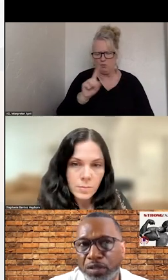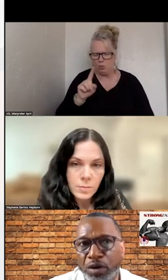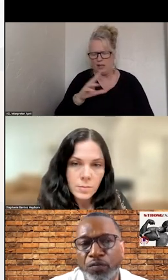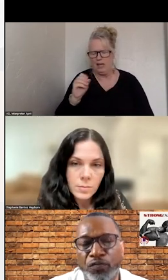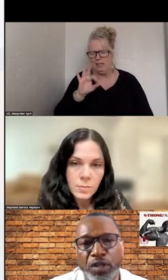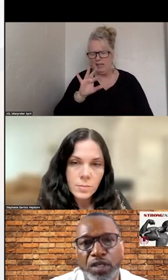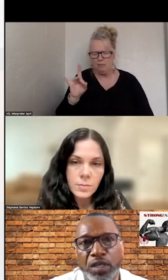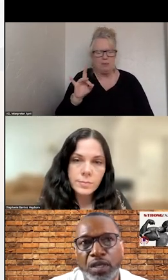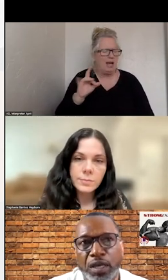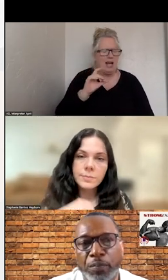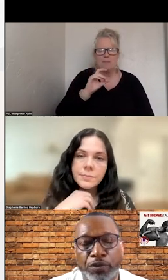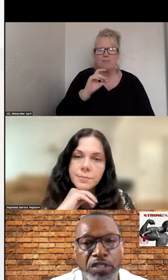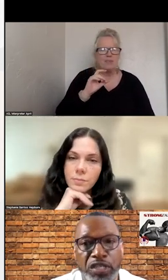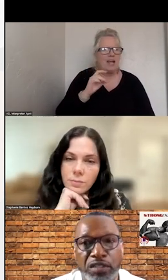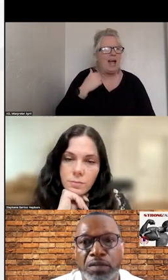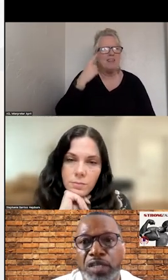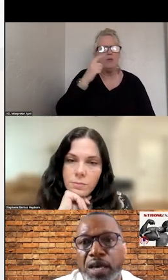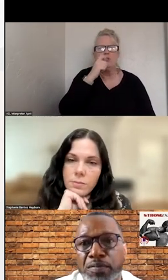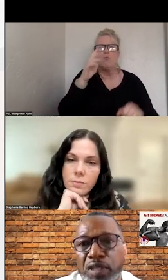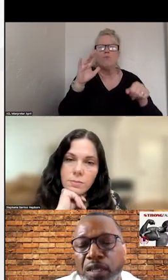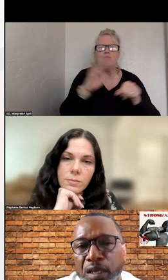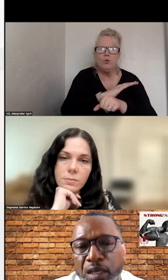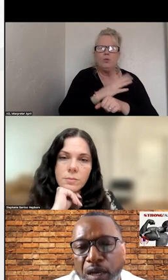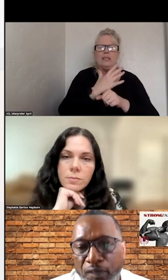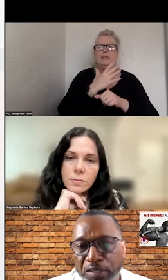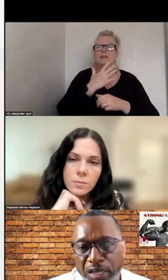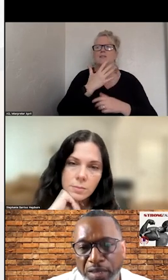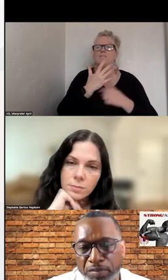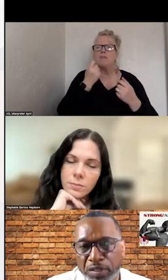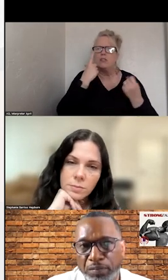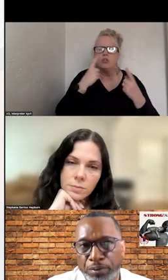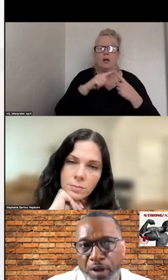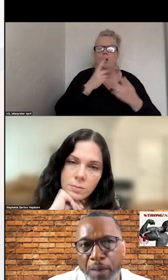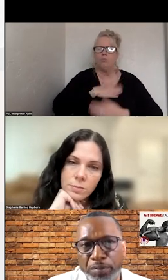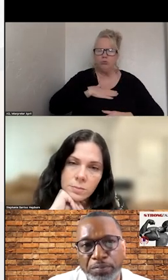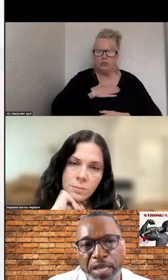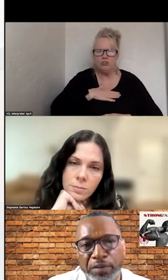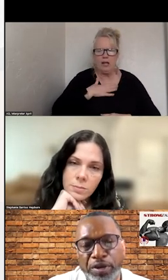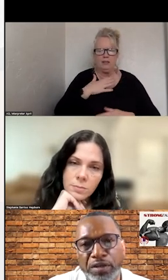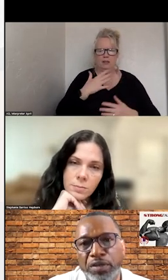THINK WE APPRECIATE THAT THE PROBLEMS IN BLACK AND BROWN